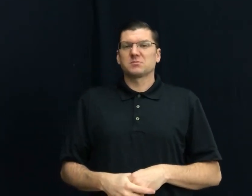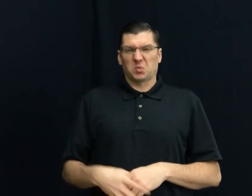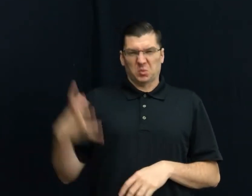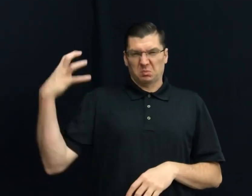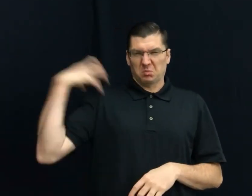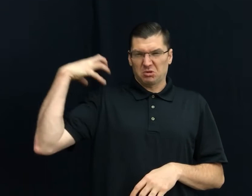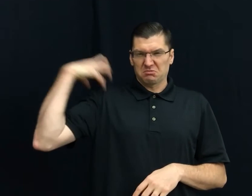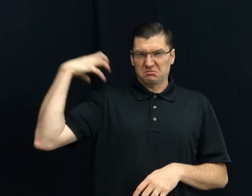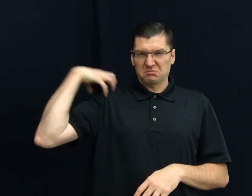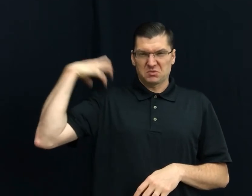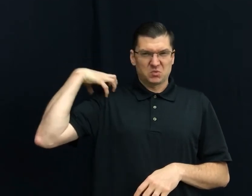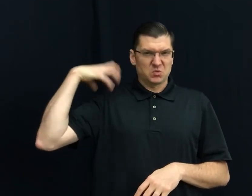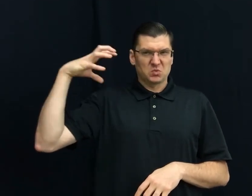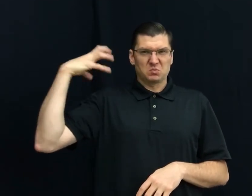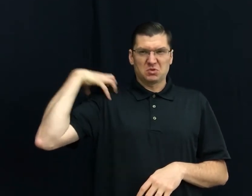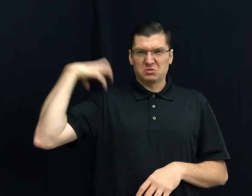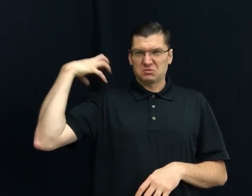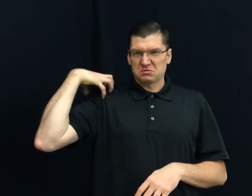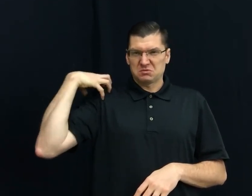17) BOSSY